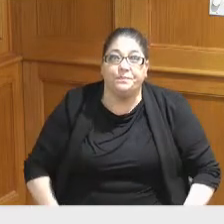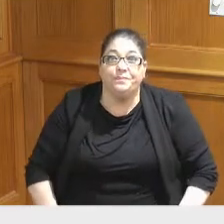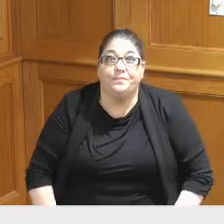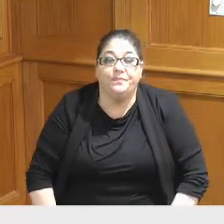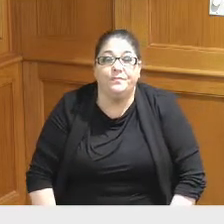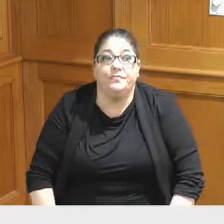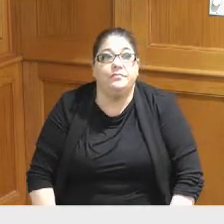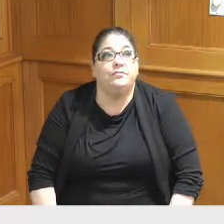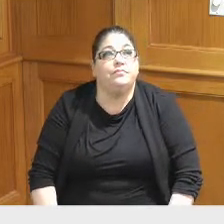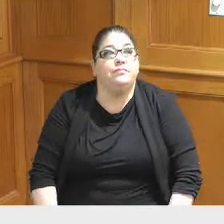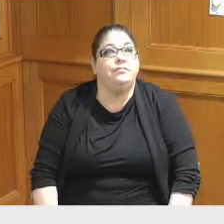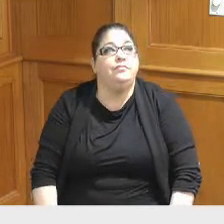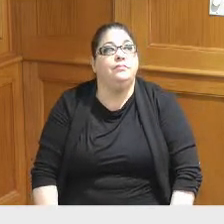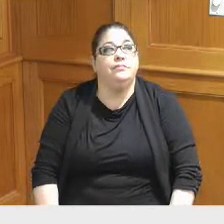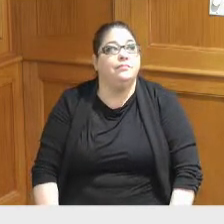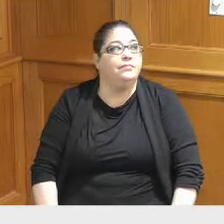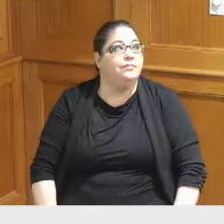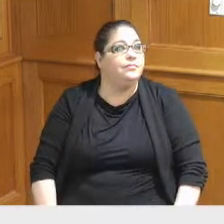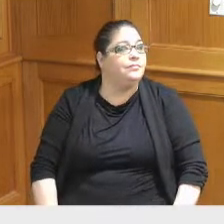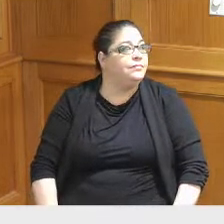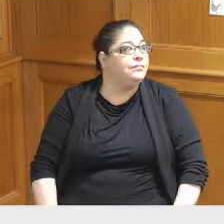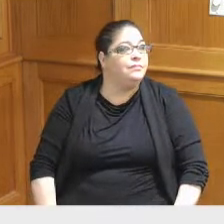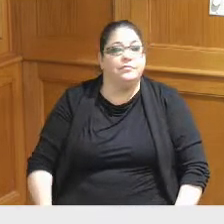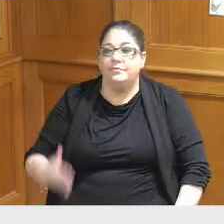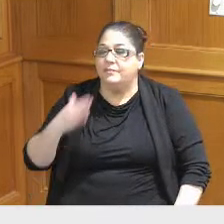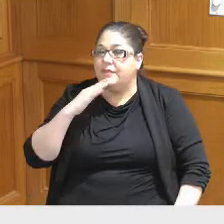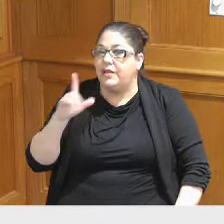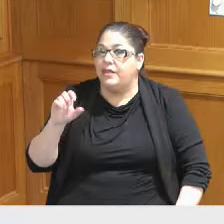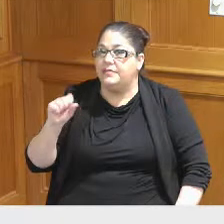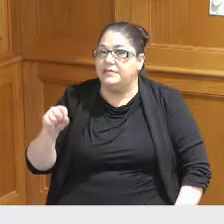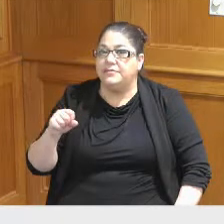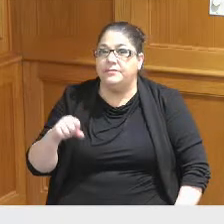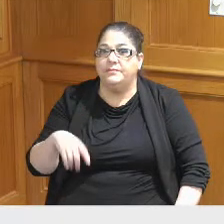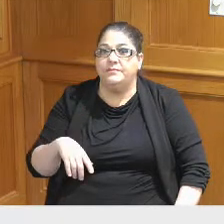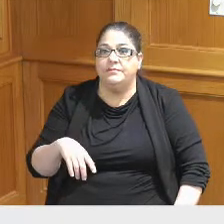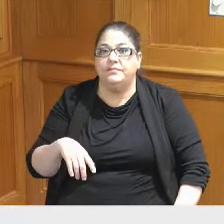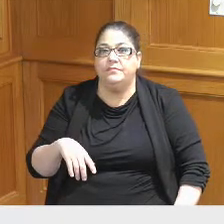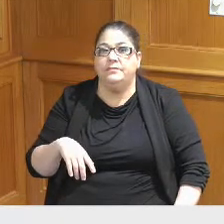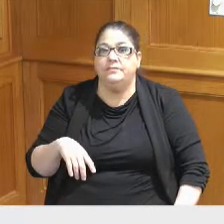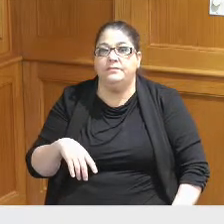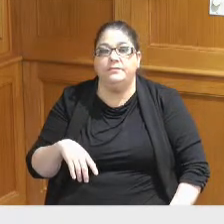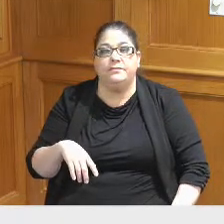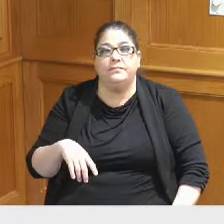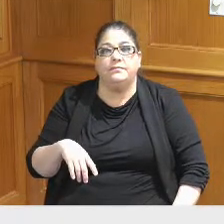so thank you Leslie so in terms of the the financing strategy so again as I mentioned